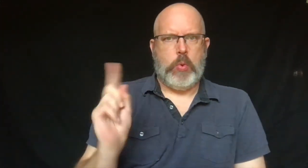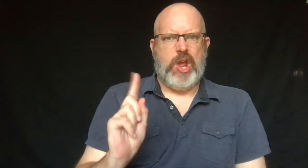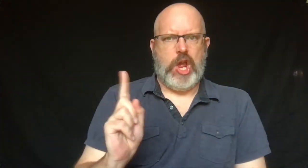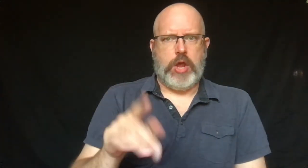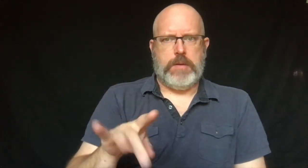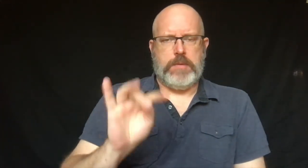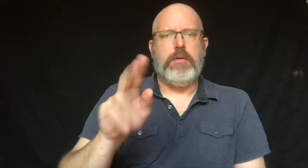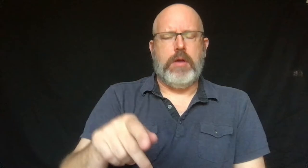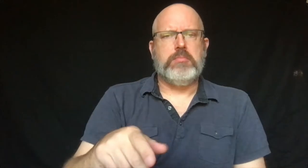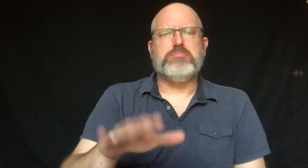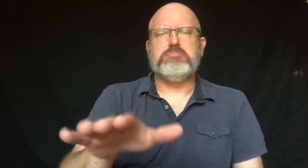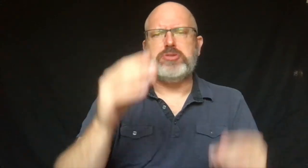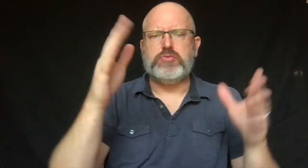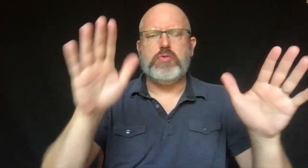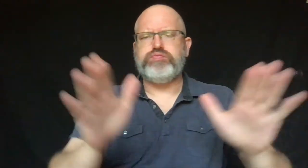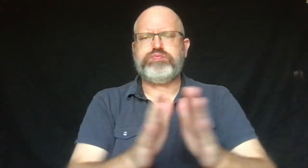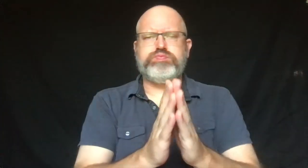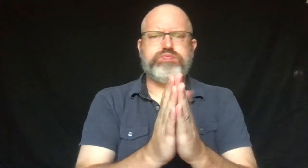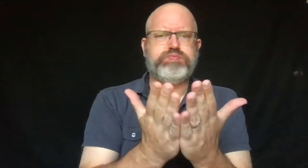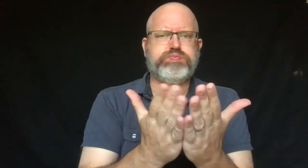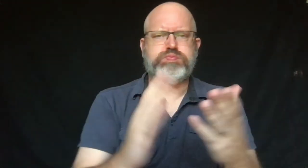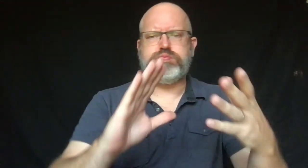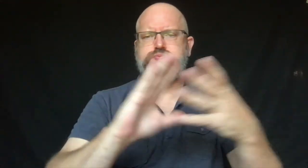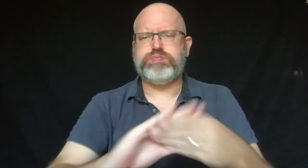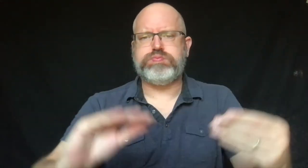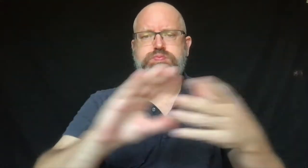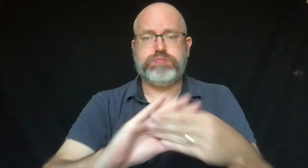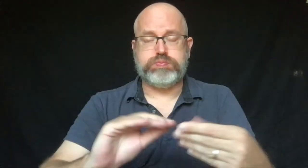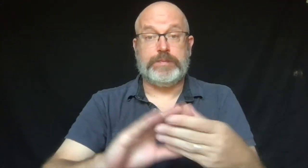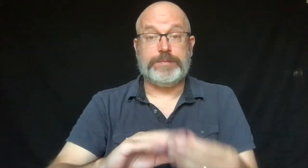Their teachers said that their parents knew where they were.